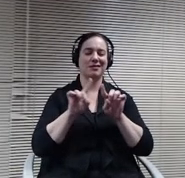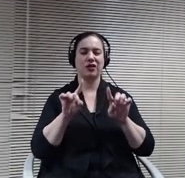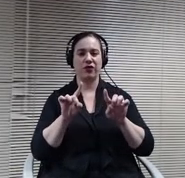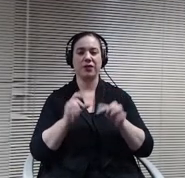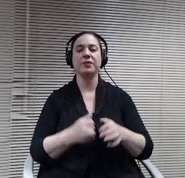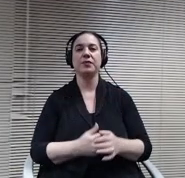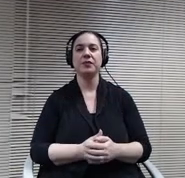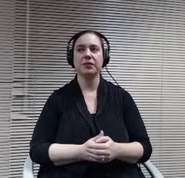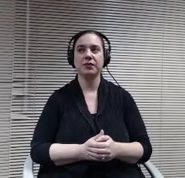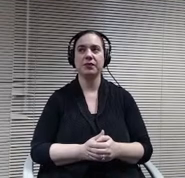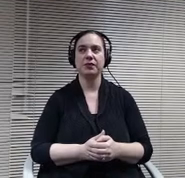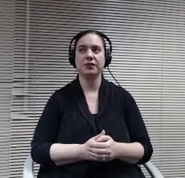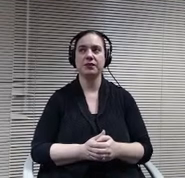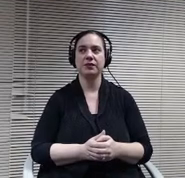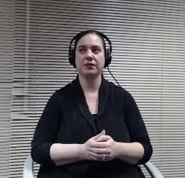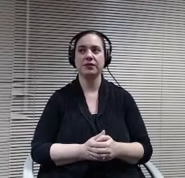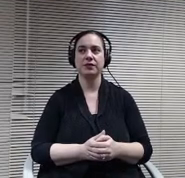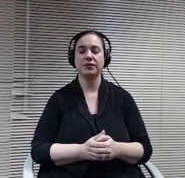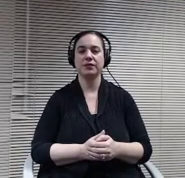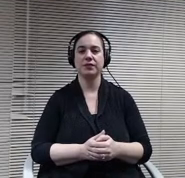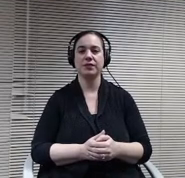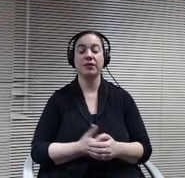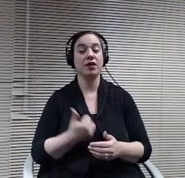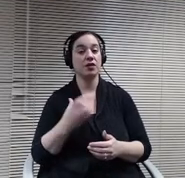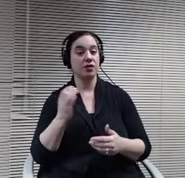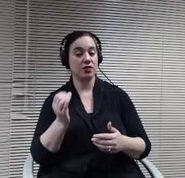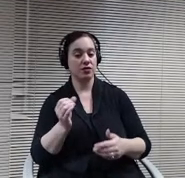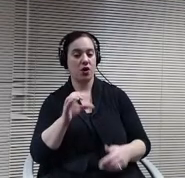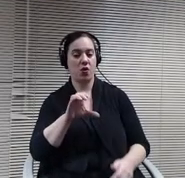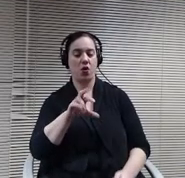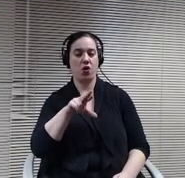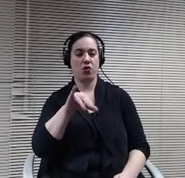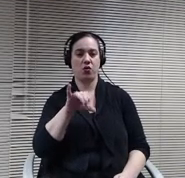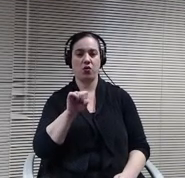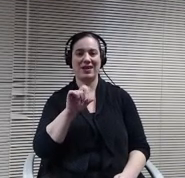So Christine brains gonna talk a little bit about how the program